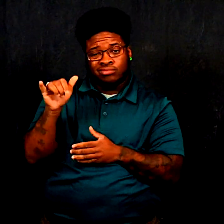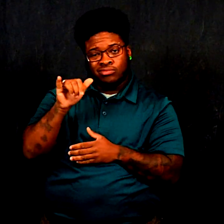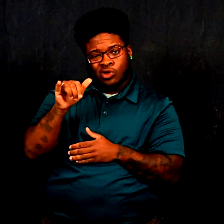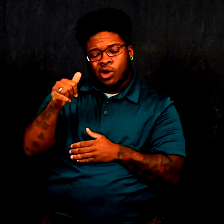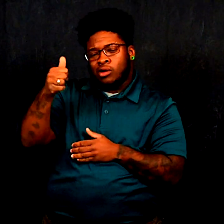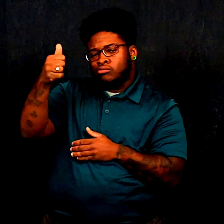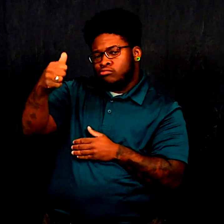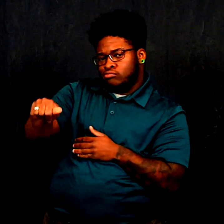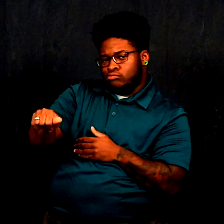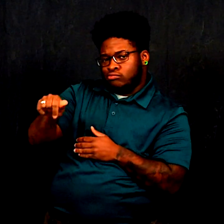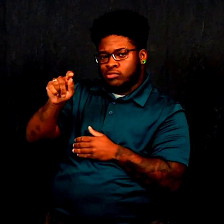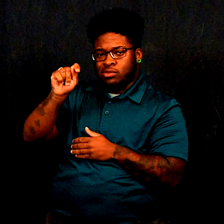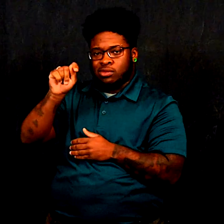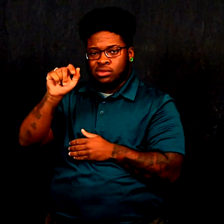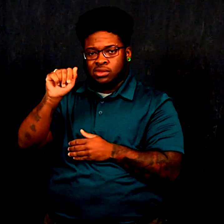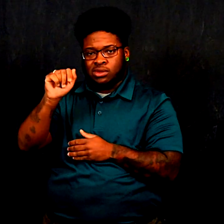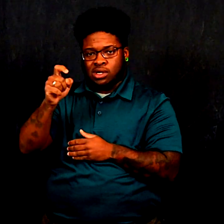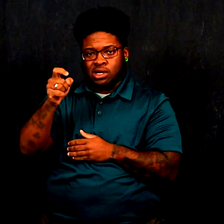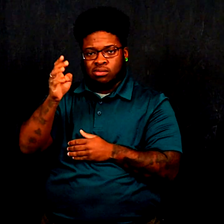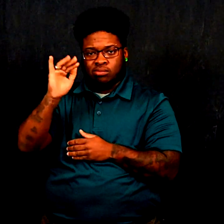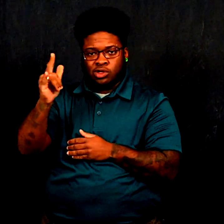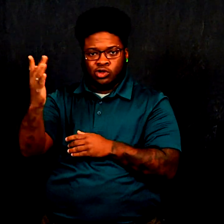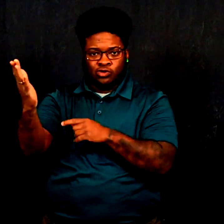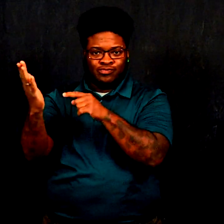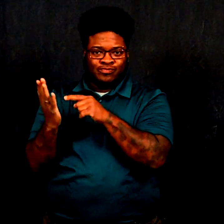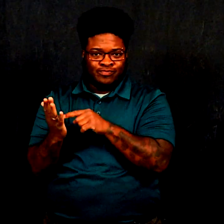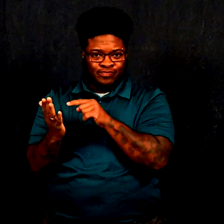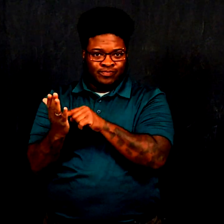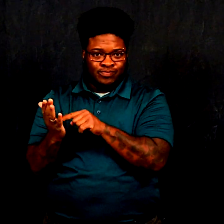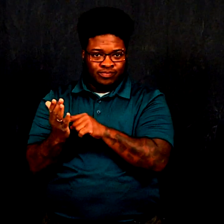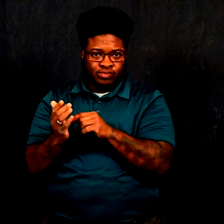The Governor also vetoed the tax bill.